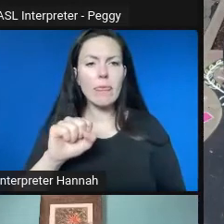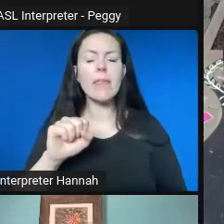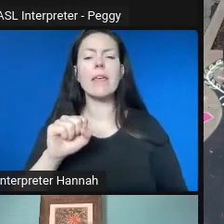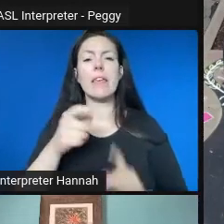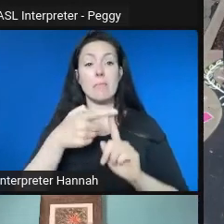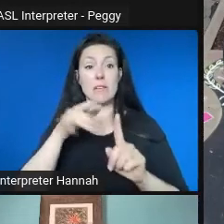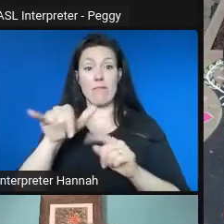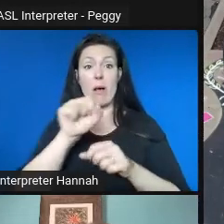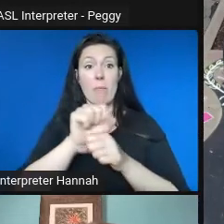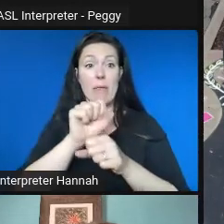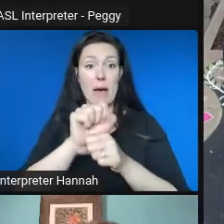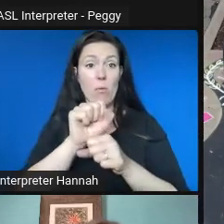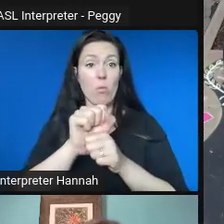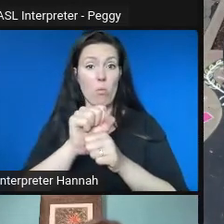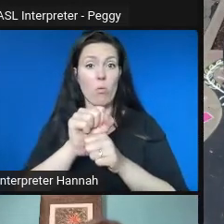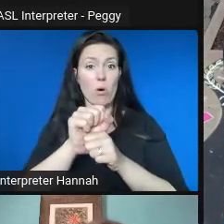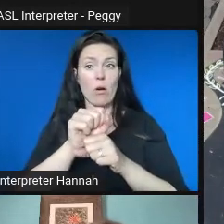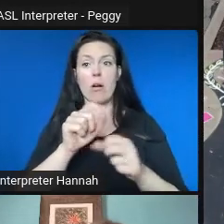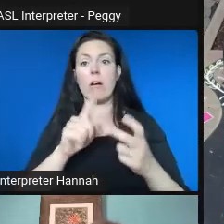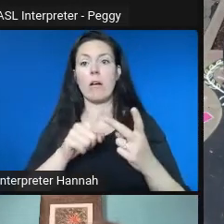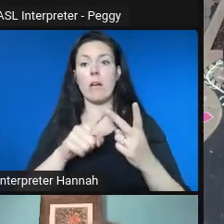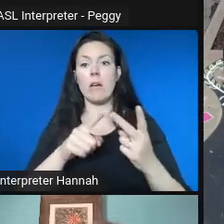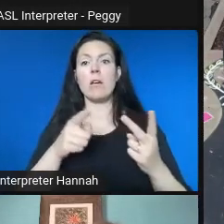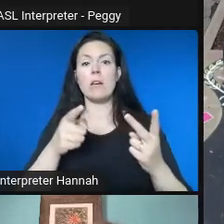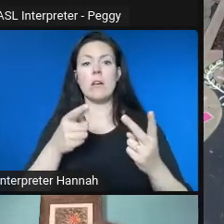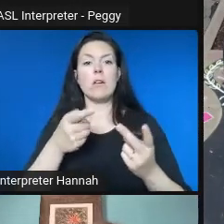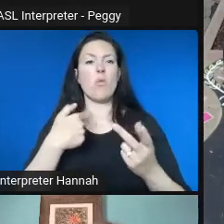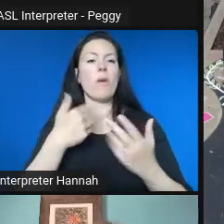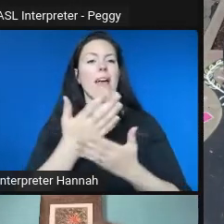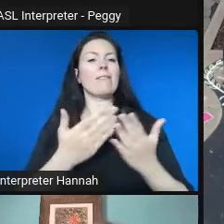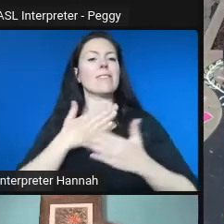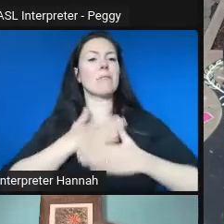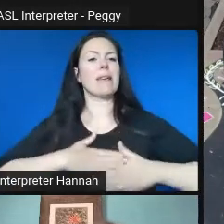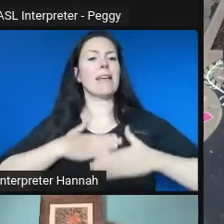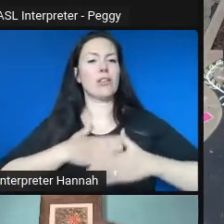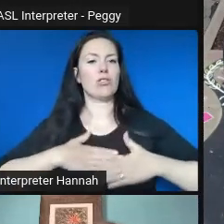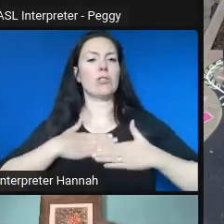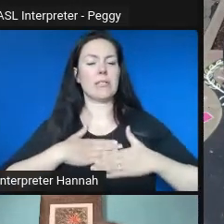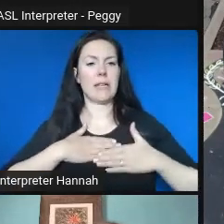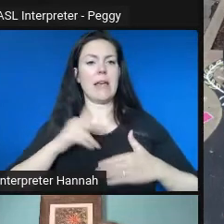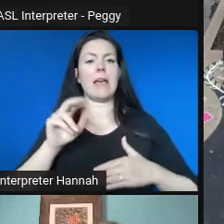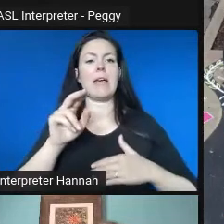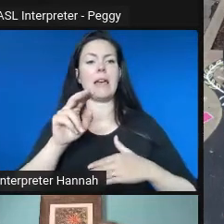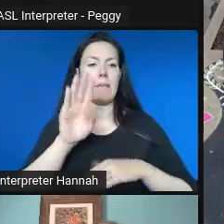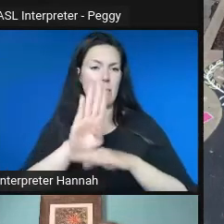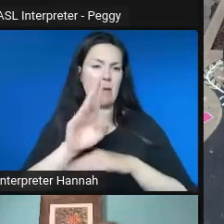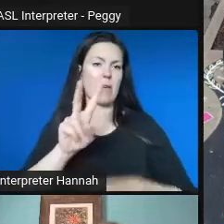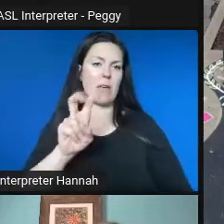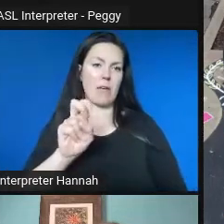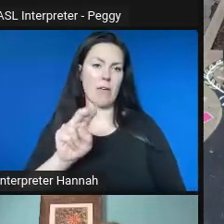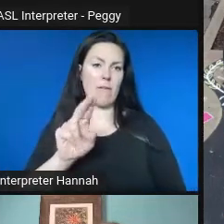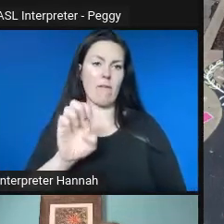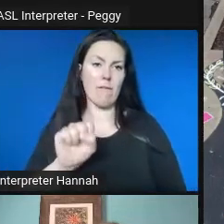You know, there are some entertainment venues in this area, and so she was really feeling like what she heard